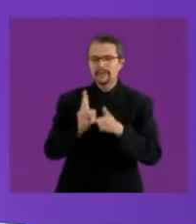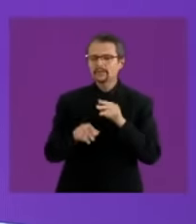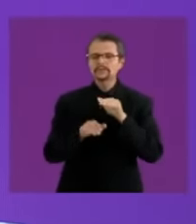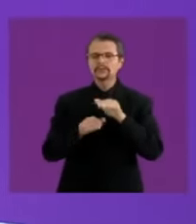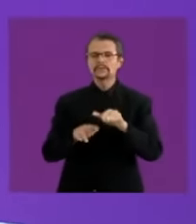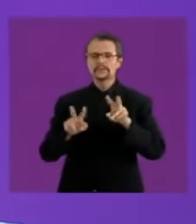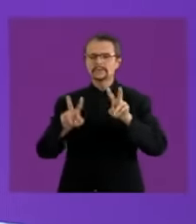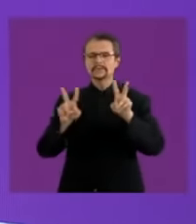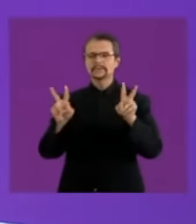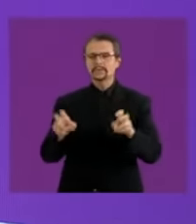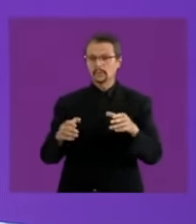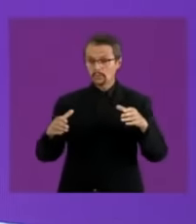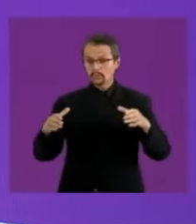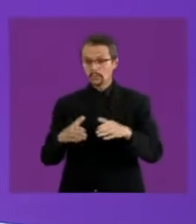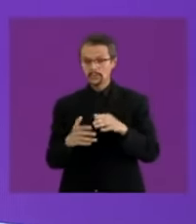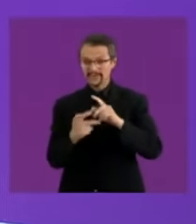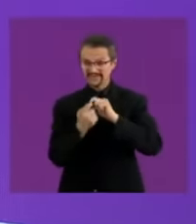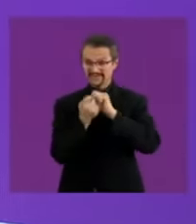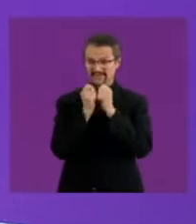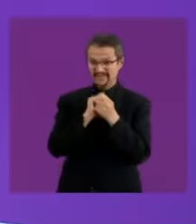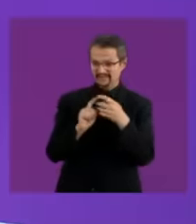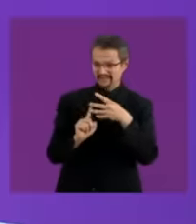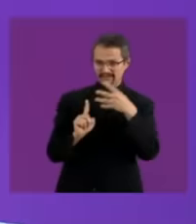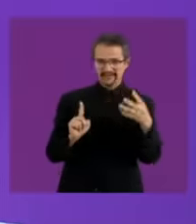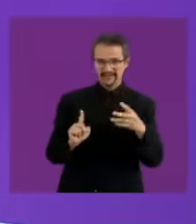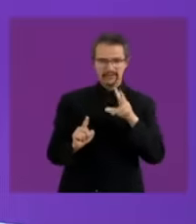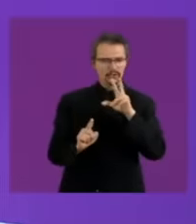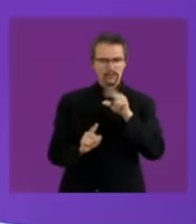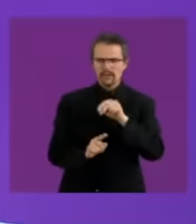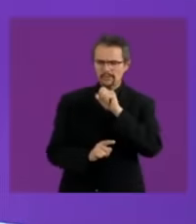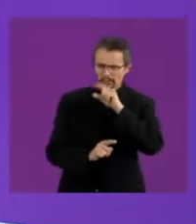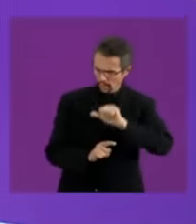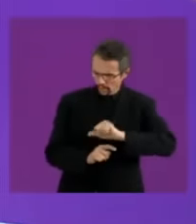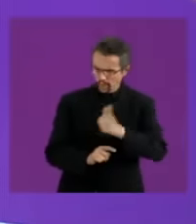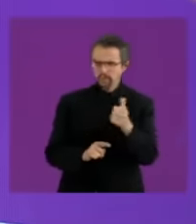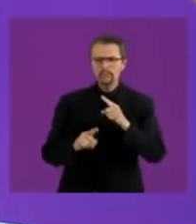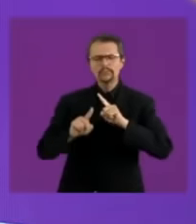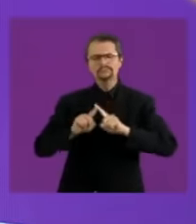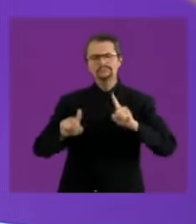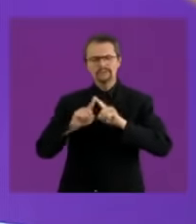trans community but about everything that has to do with discrimination. The governments of the past dedicated themselves